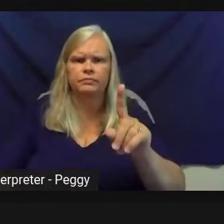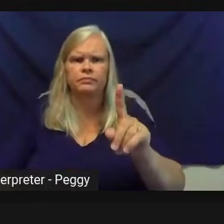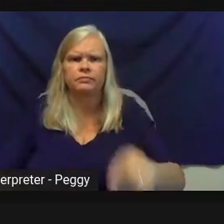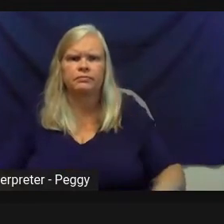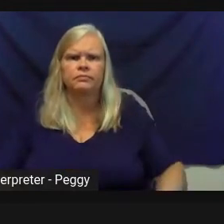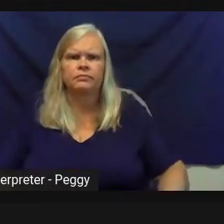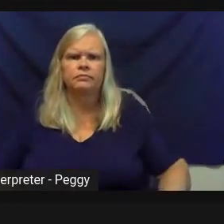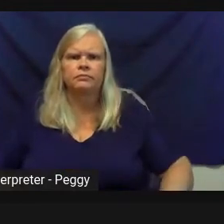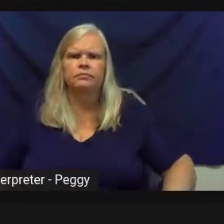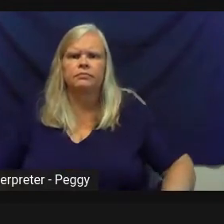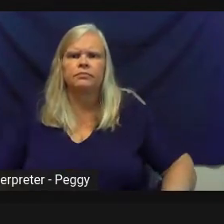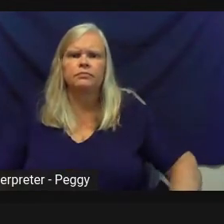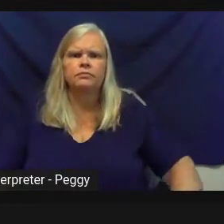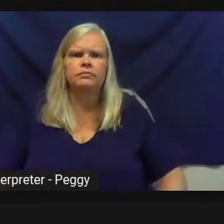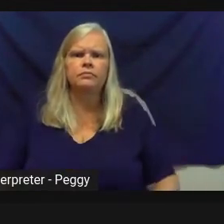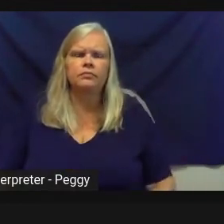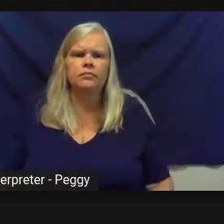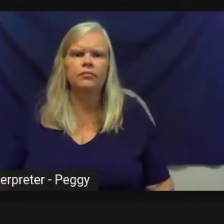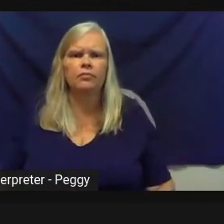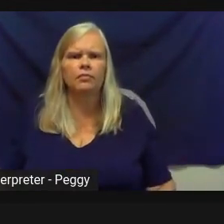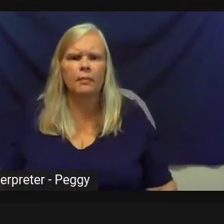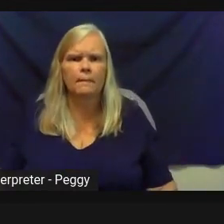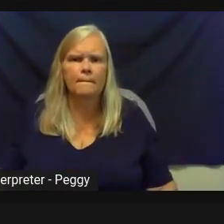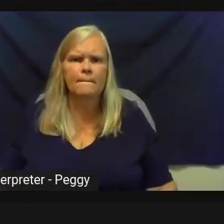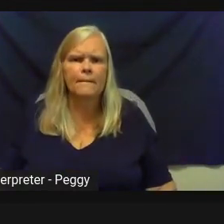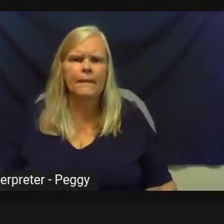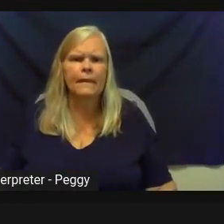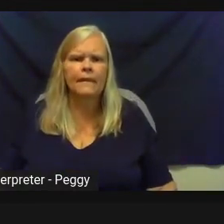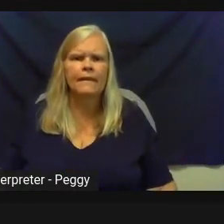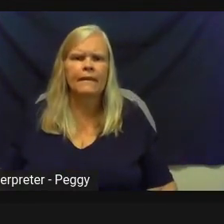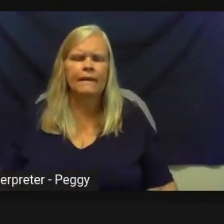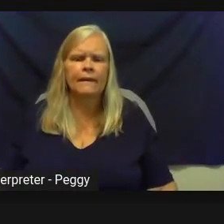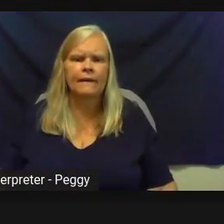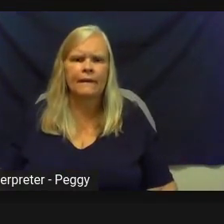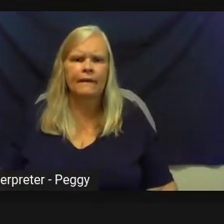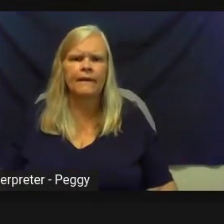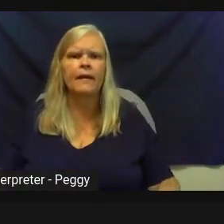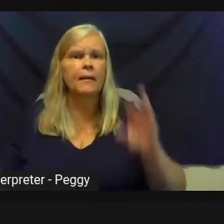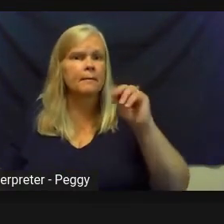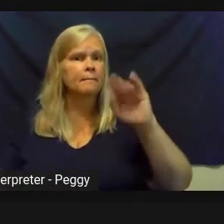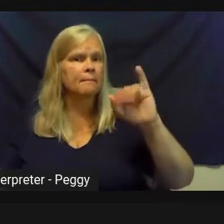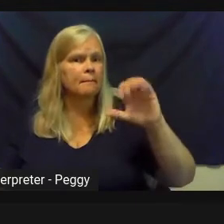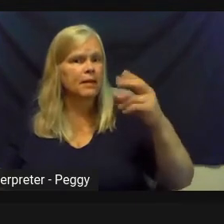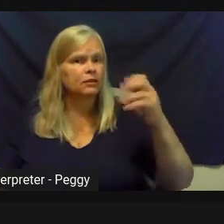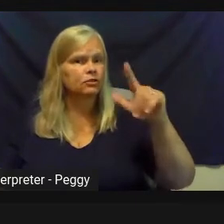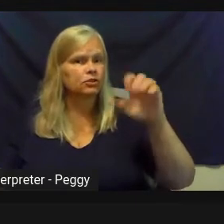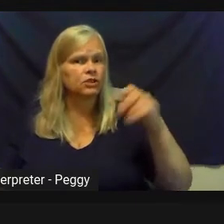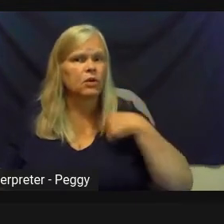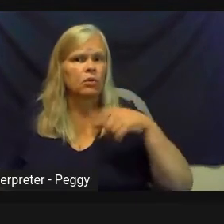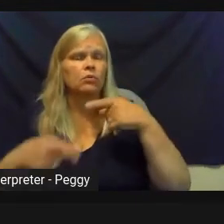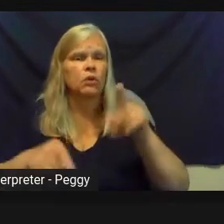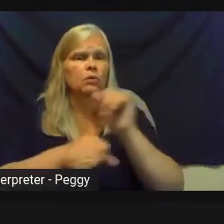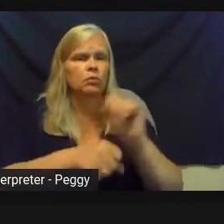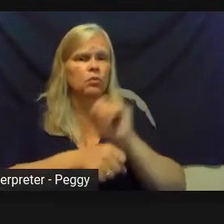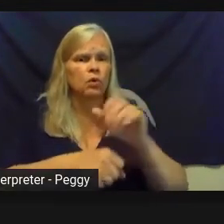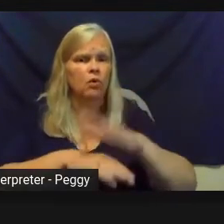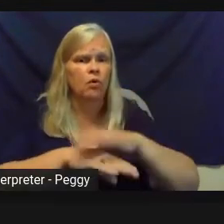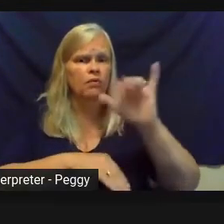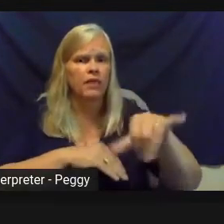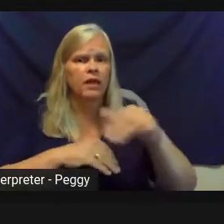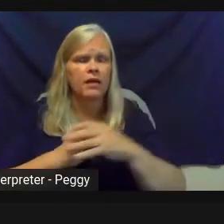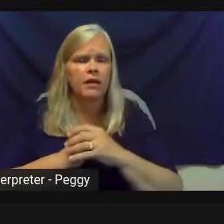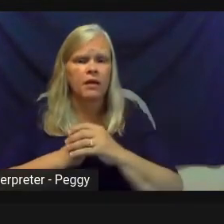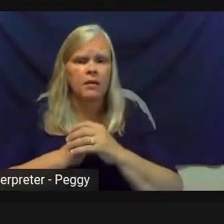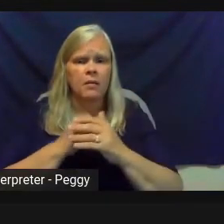Michele, while we work that out, let's-- yeah, let's go